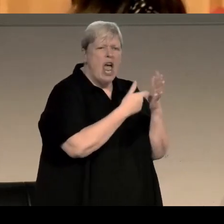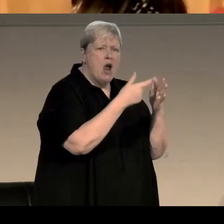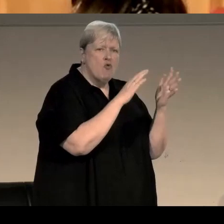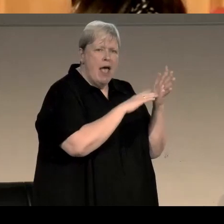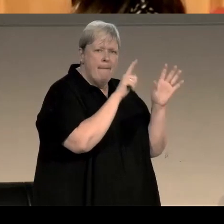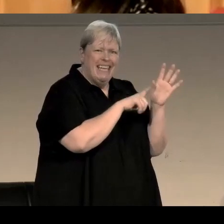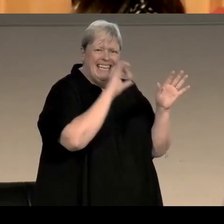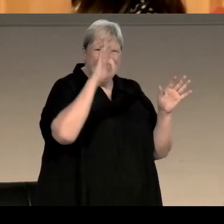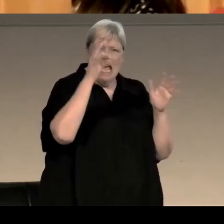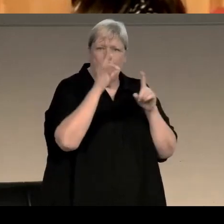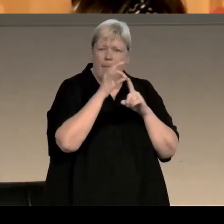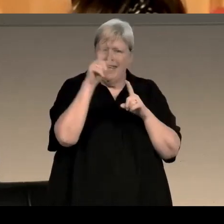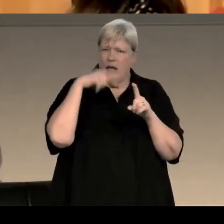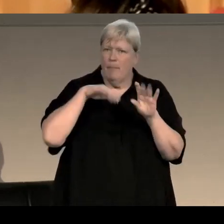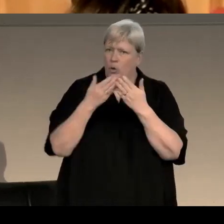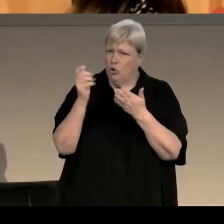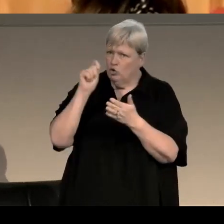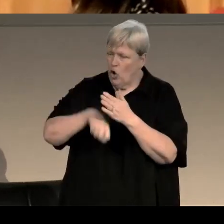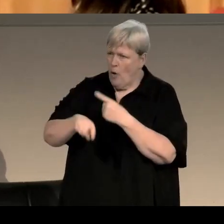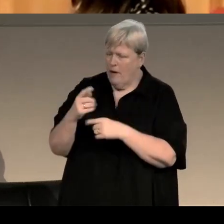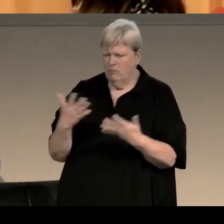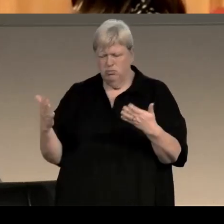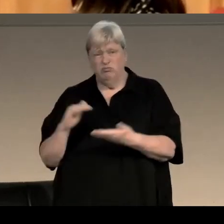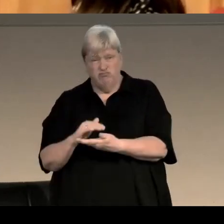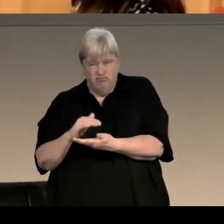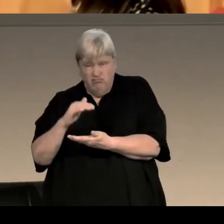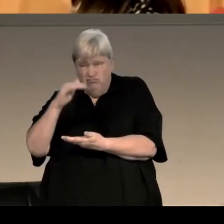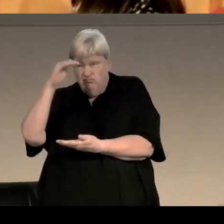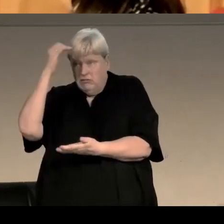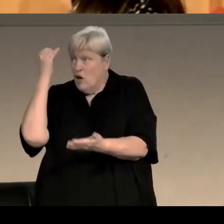and Jeremy had a huge stock, an awful lot of crime novels,